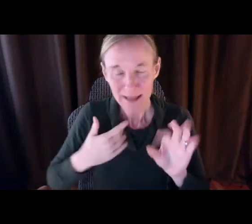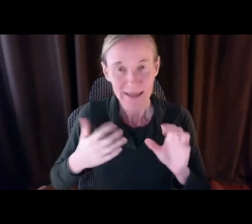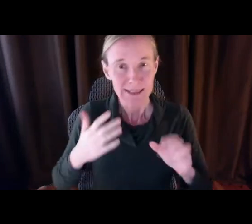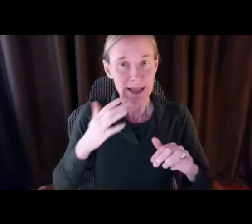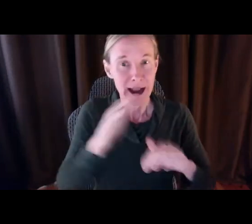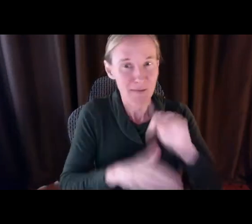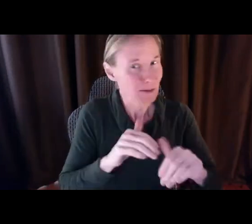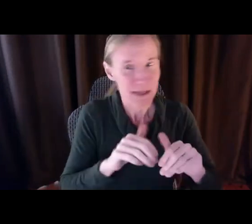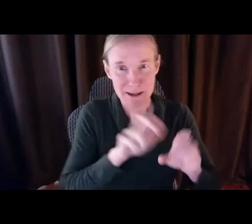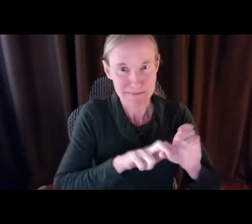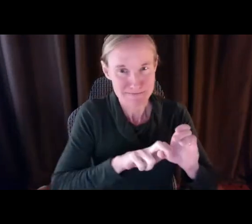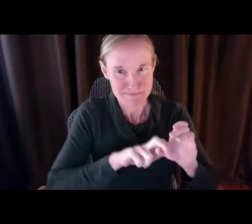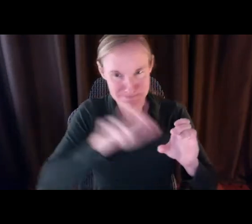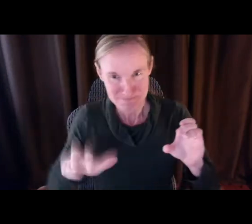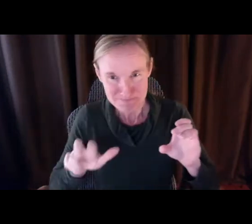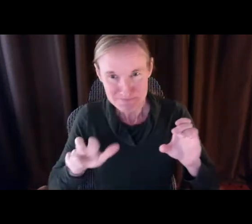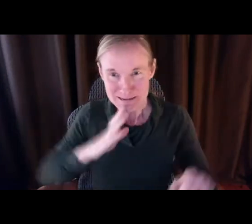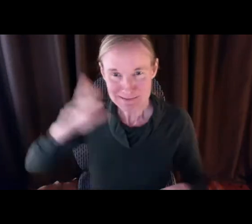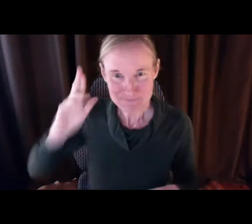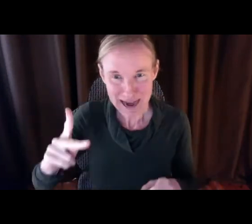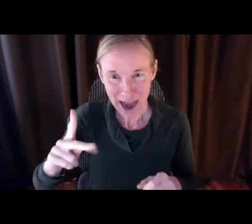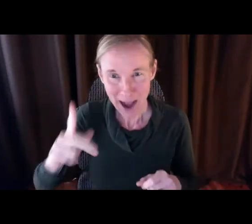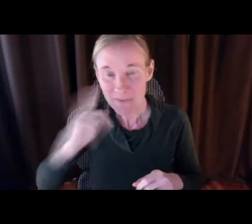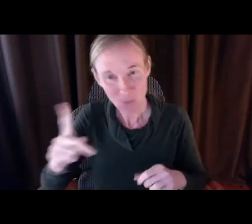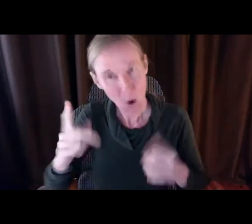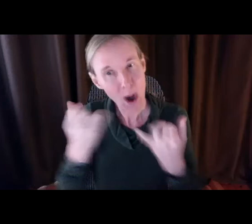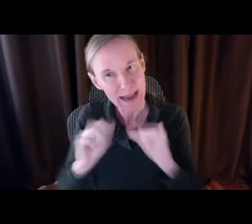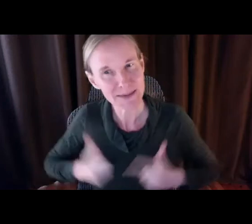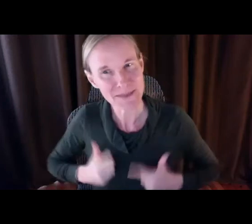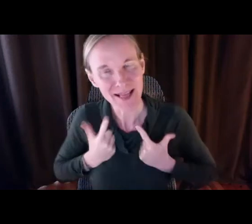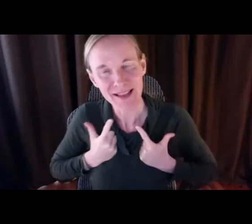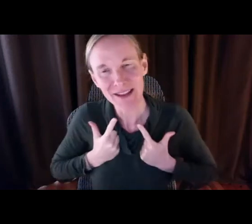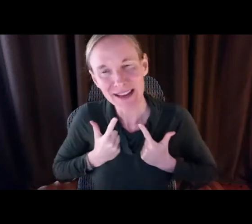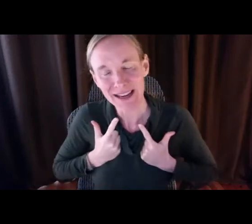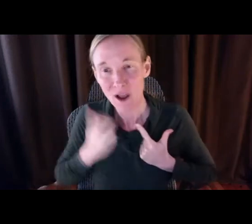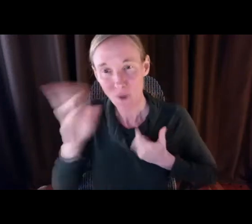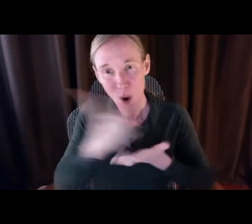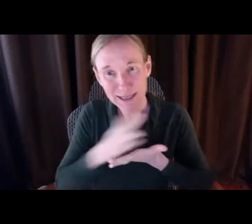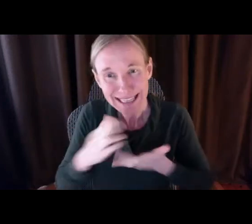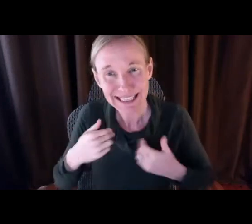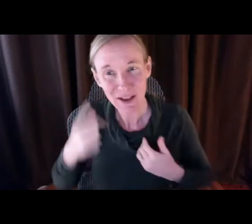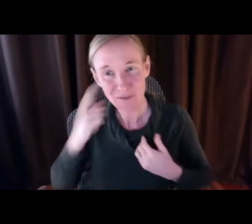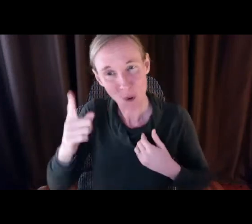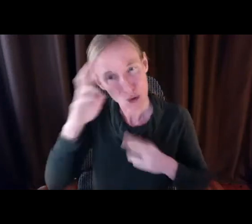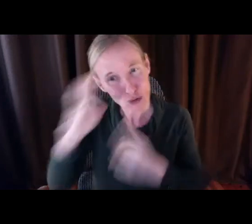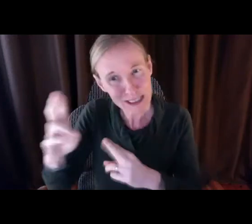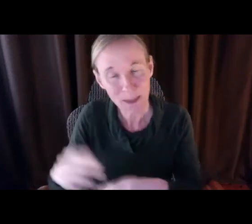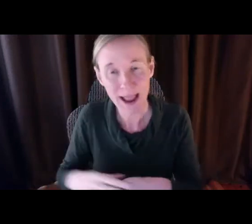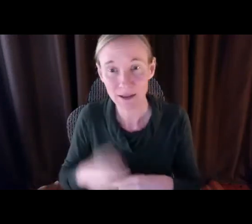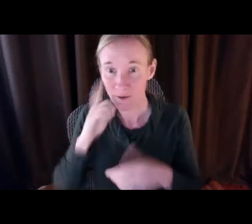activism matters. Your willingness to step or roll outside of your comfort zone and raise your voice for the